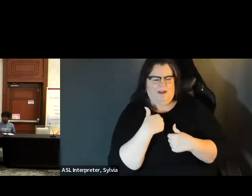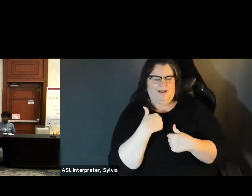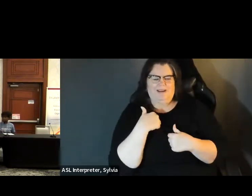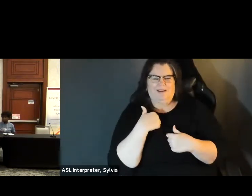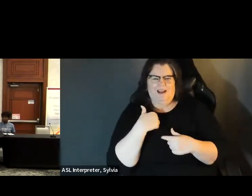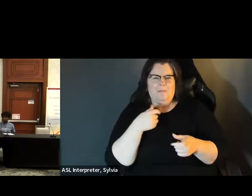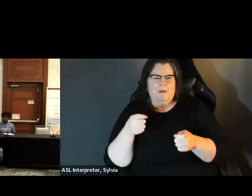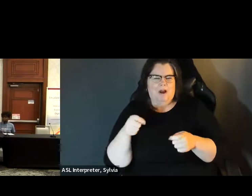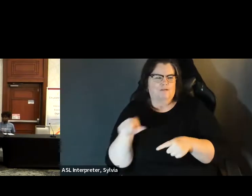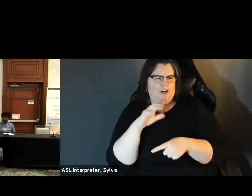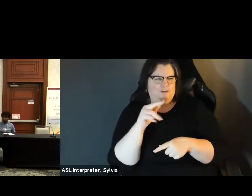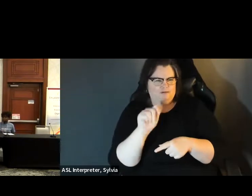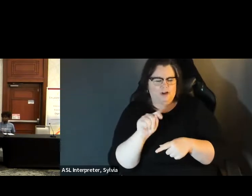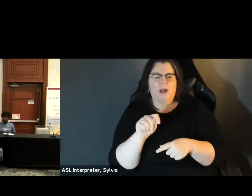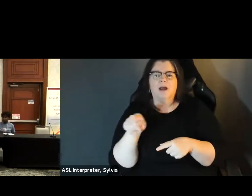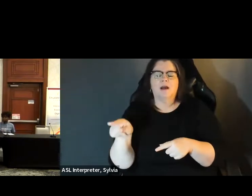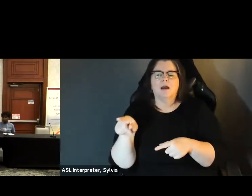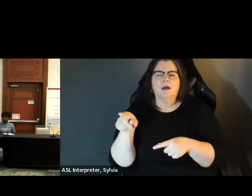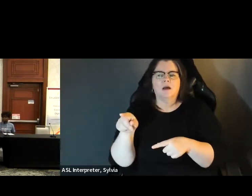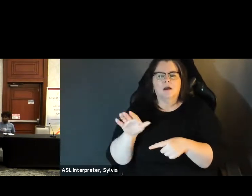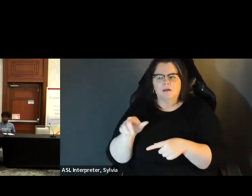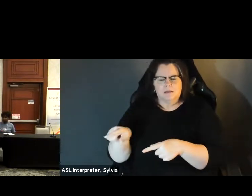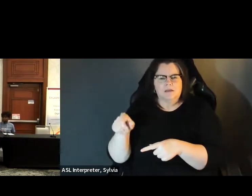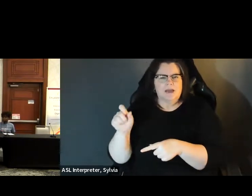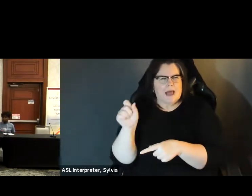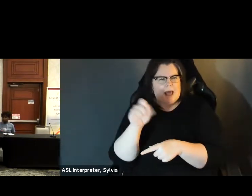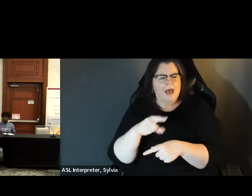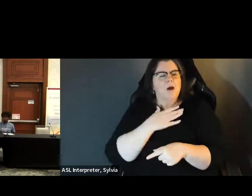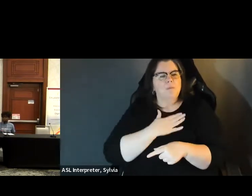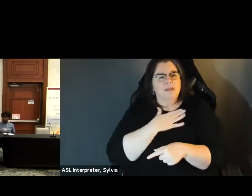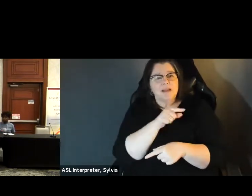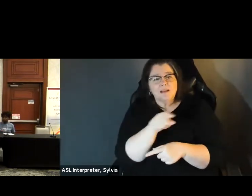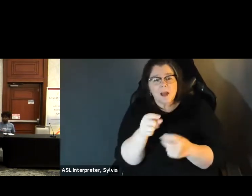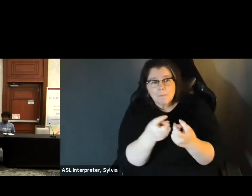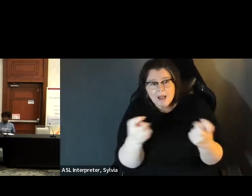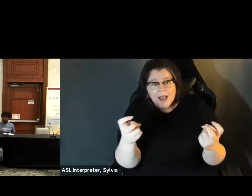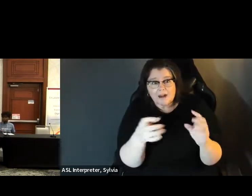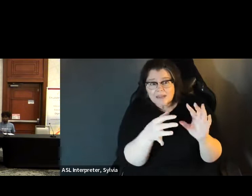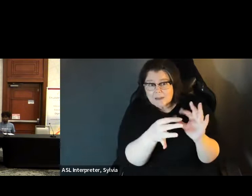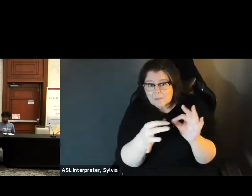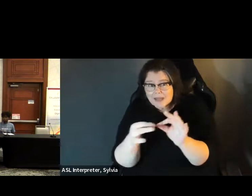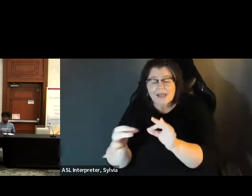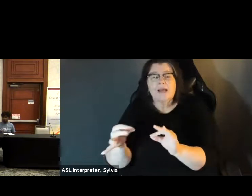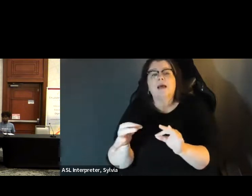questions. » This is Tony depalma again, the chat moderator. We've had a request that moderators and panelists and audience identify themselves when they'